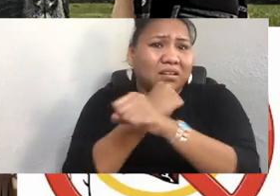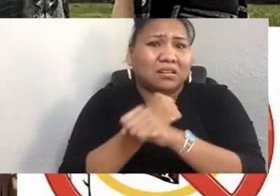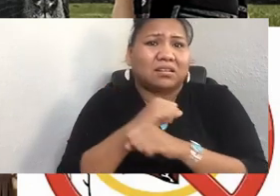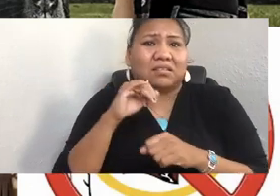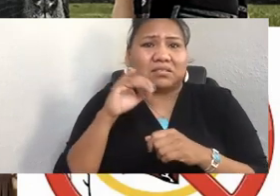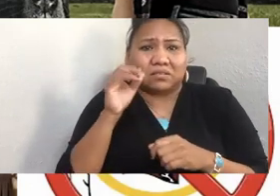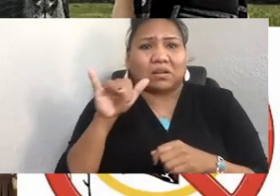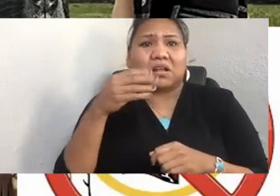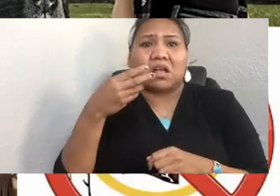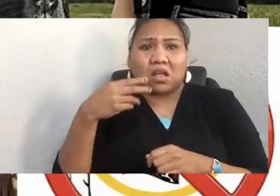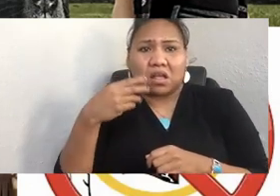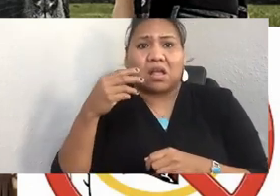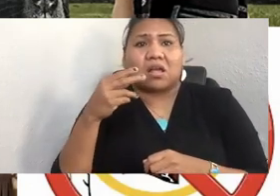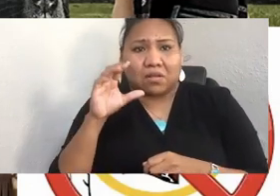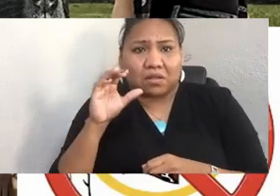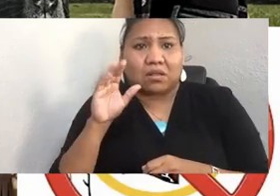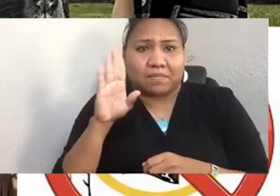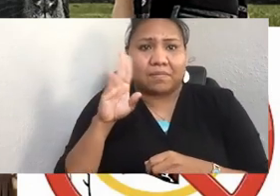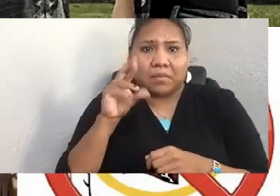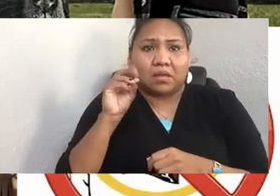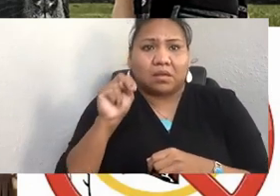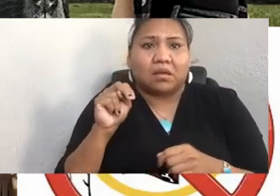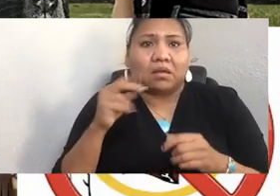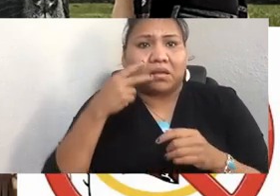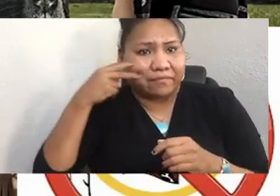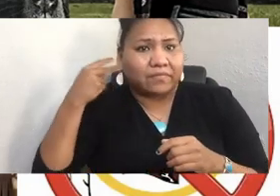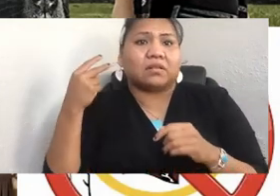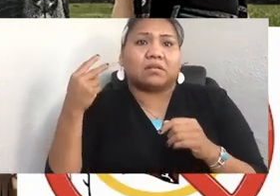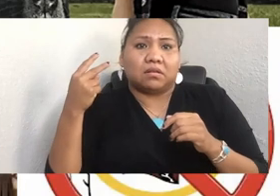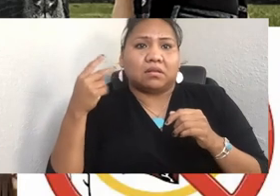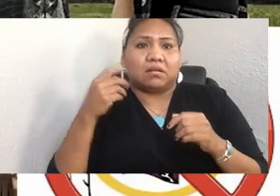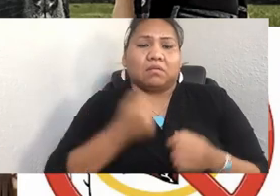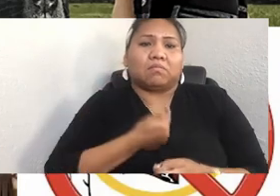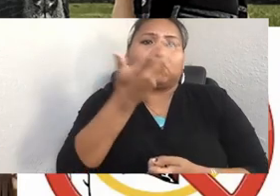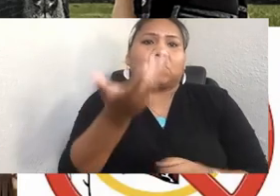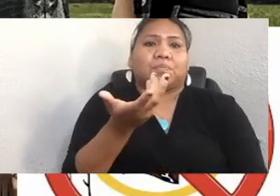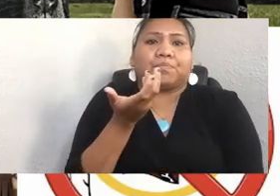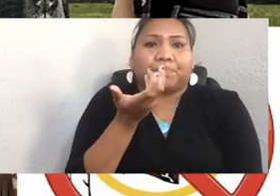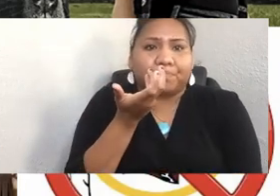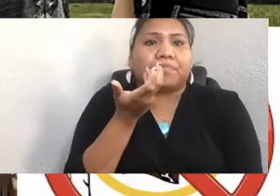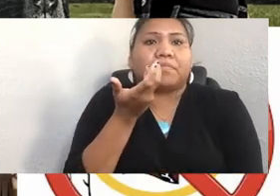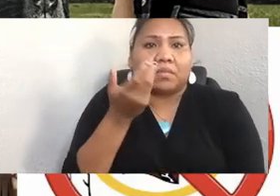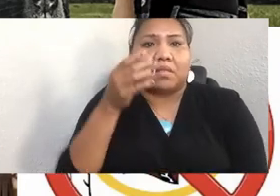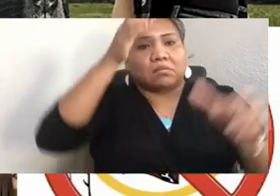So let's just acknowledge that we're making progress. So today's a really good day to think